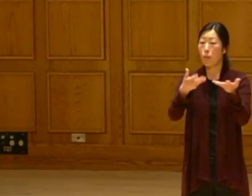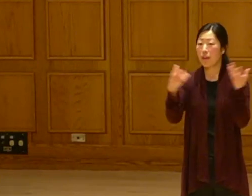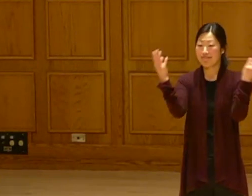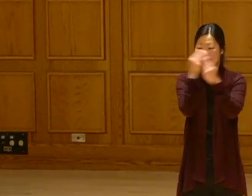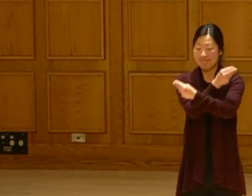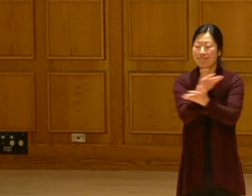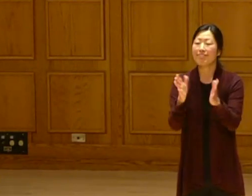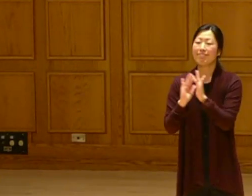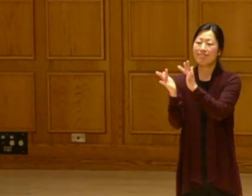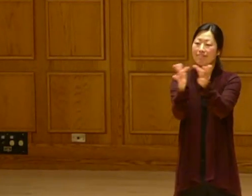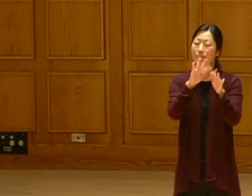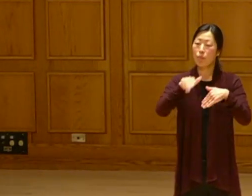We get this out to other 50 states.